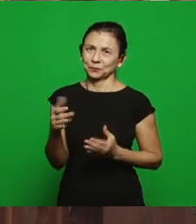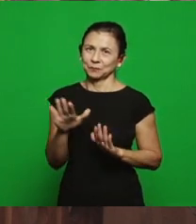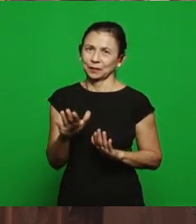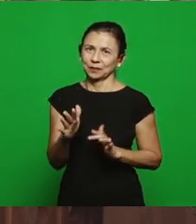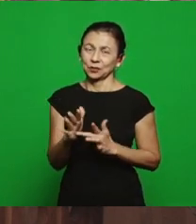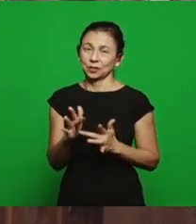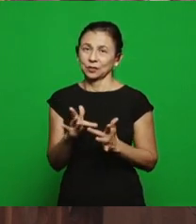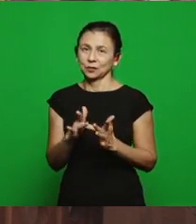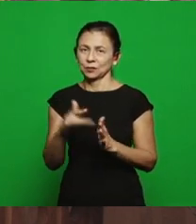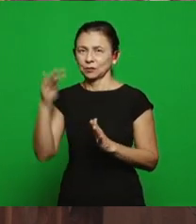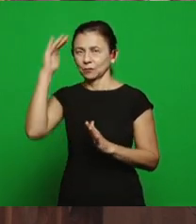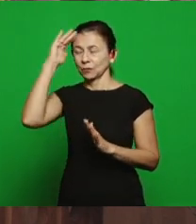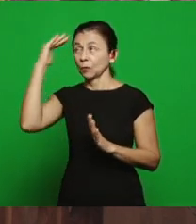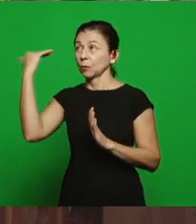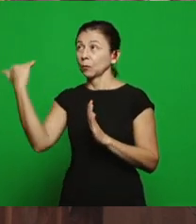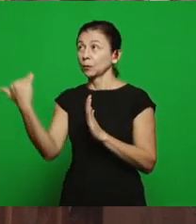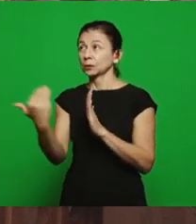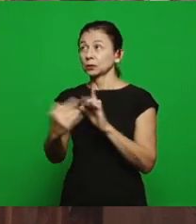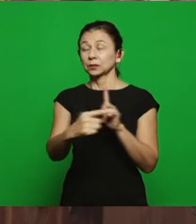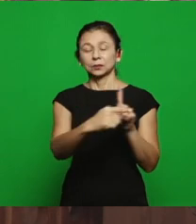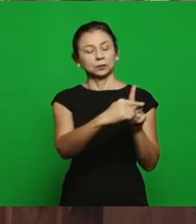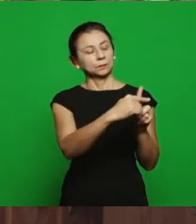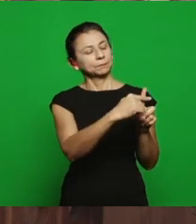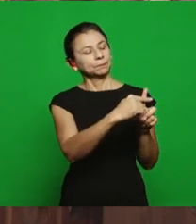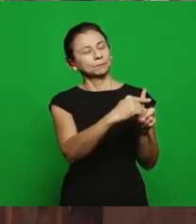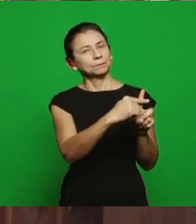until the death of the cross, because of the vineyard